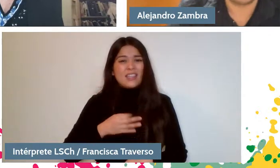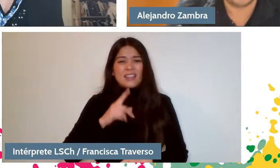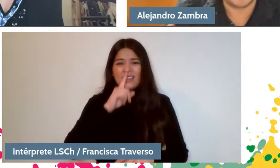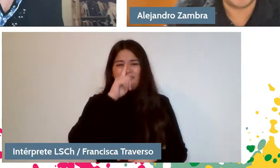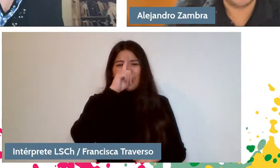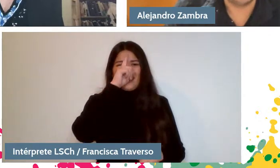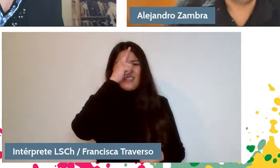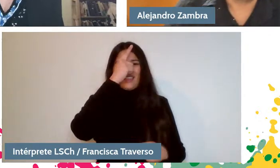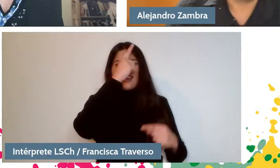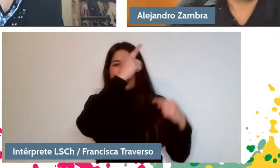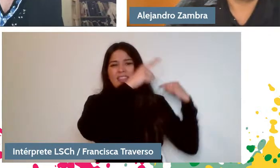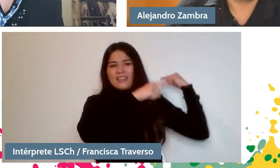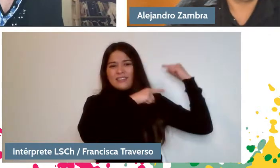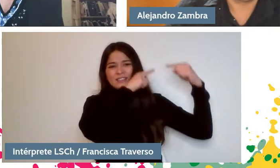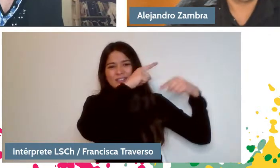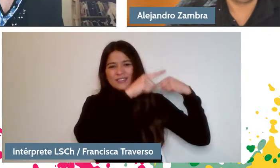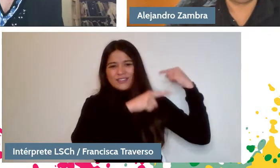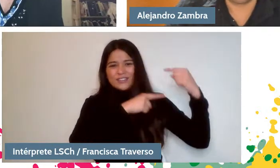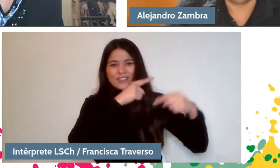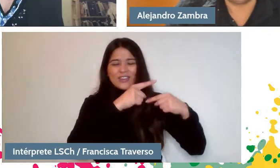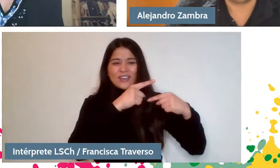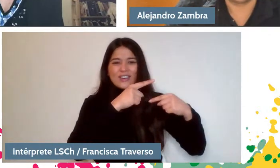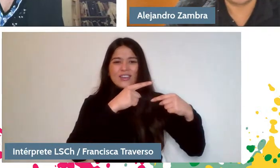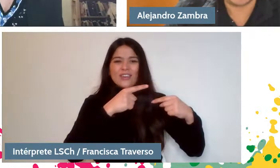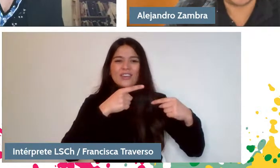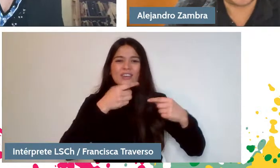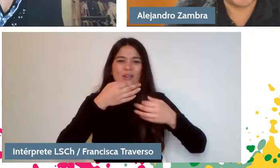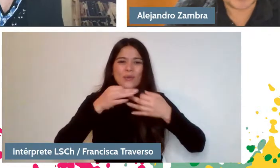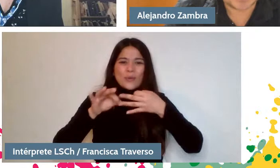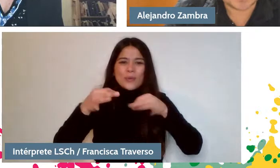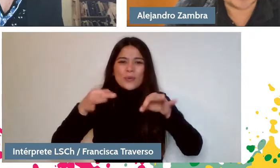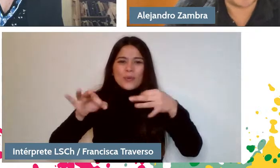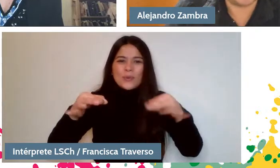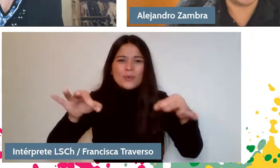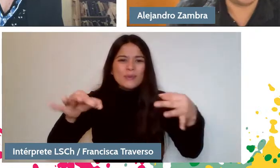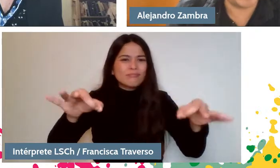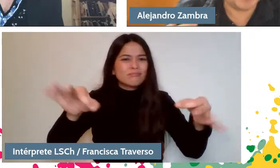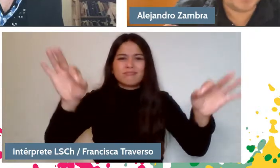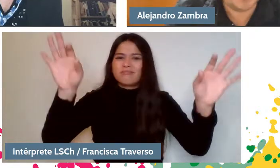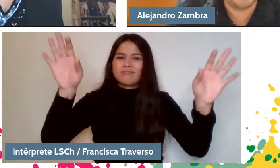that does not distinguish social classes, I mean, it is something that is there